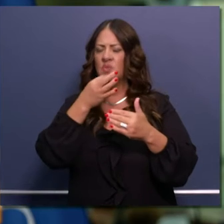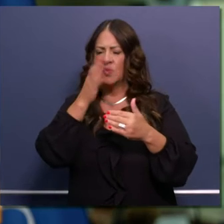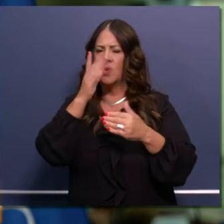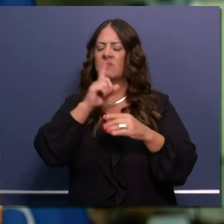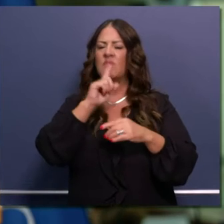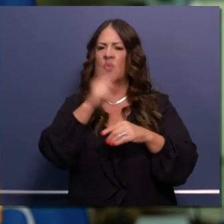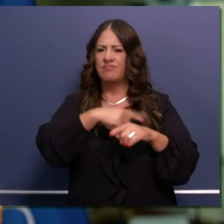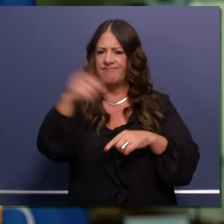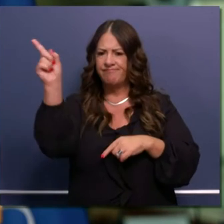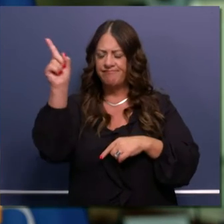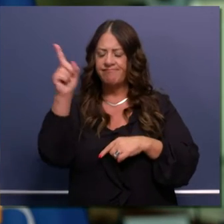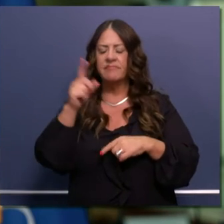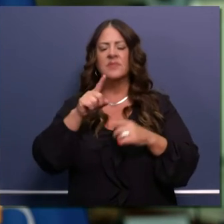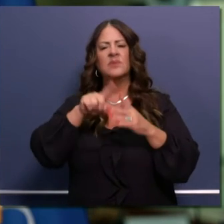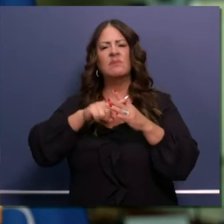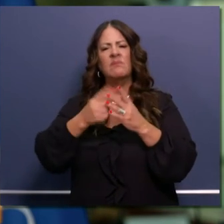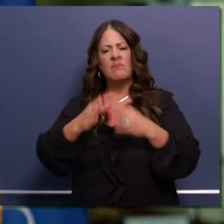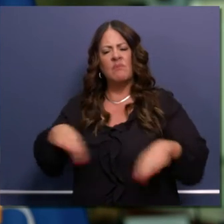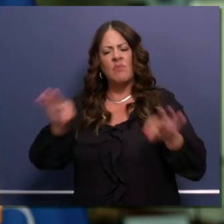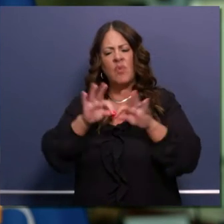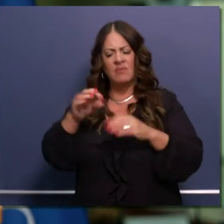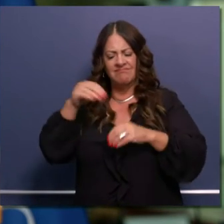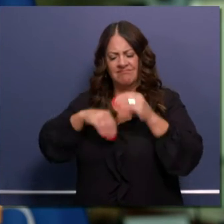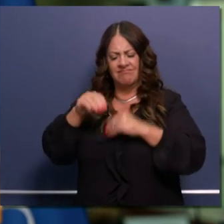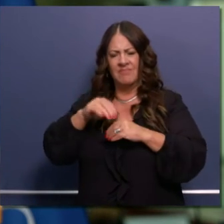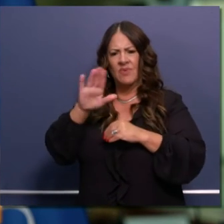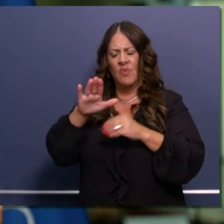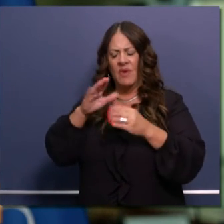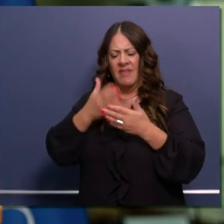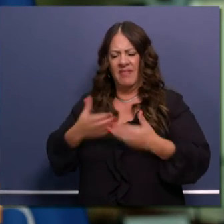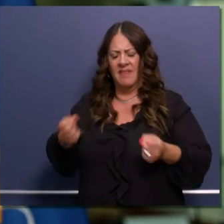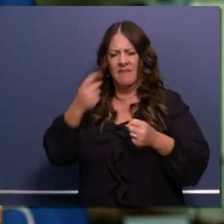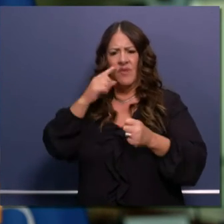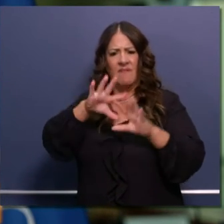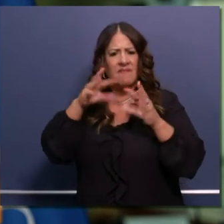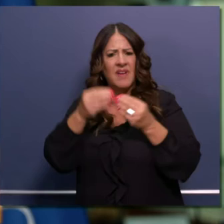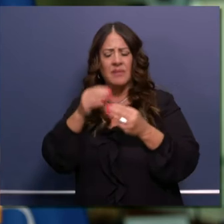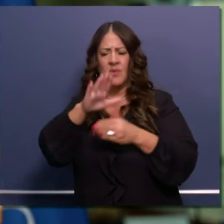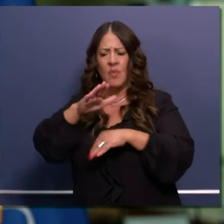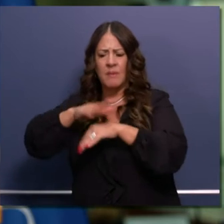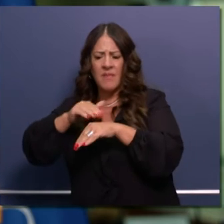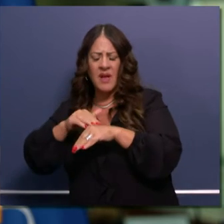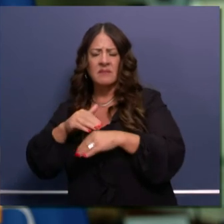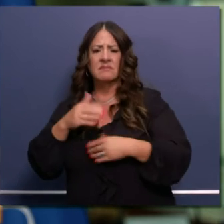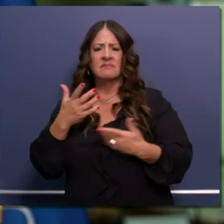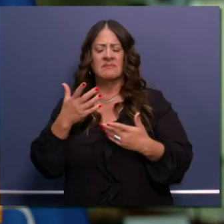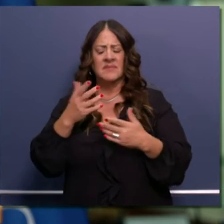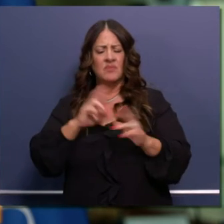Start gathering, important, family, and pet items. And if you feel like you or anyone in your family,